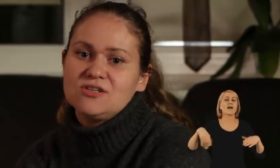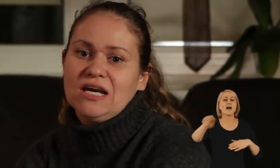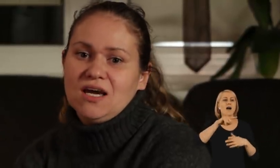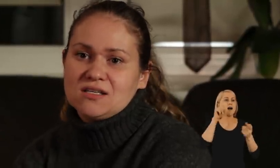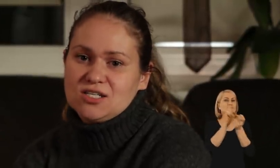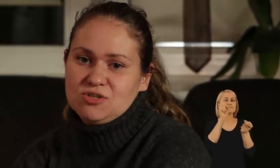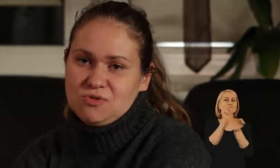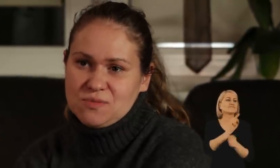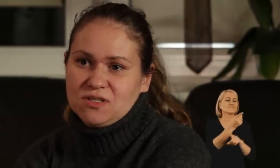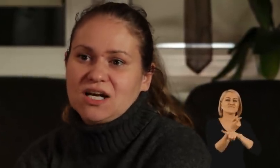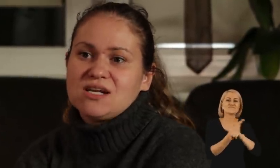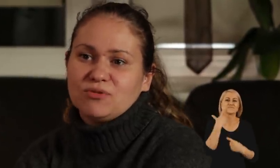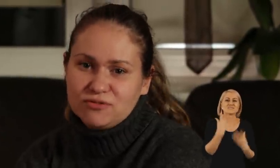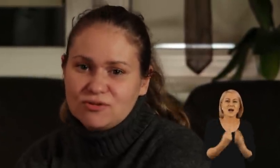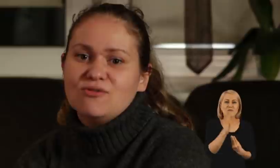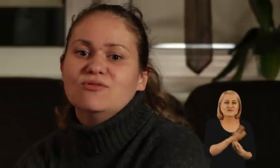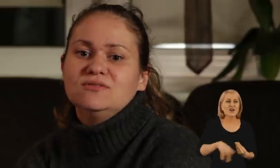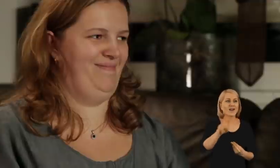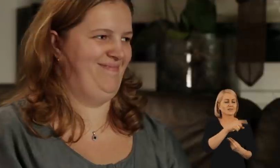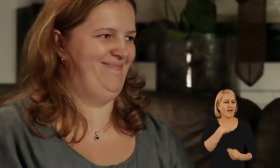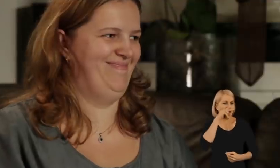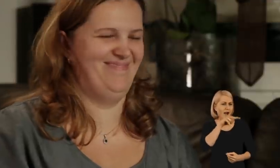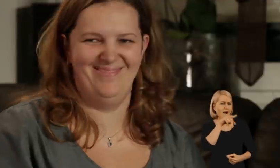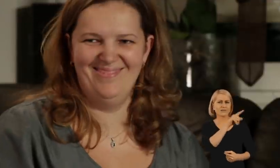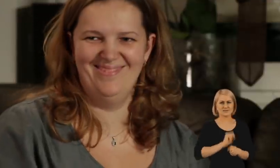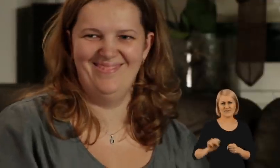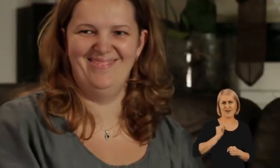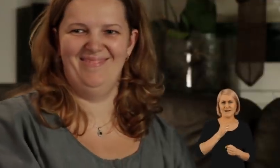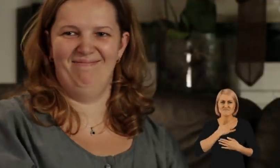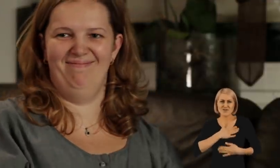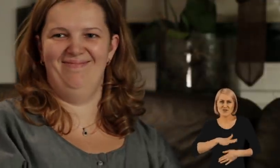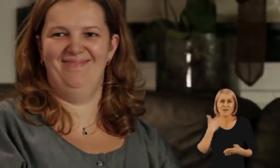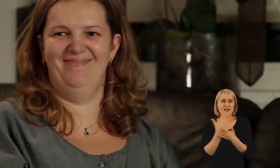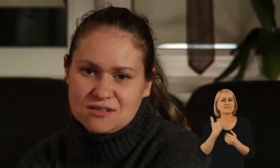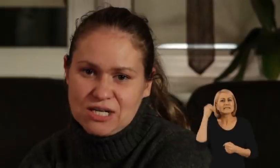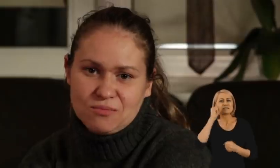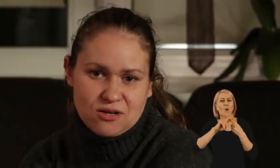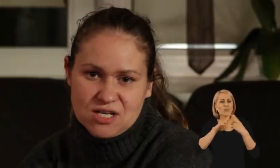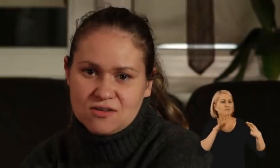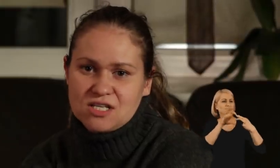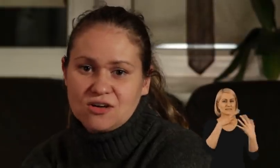we started to spend more and more time at the playground and I found her very nice. I wanted to communicate with her